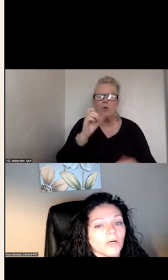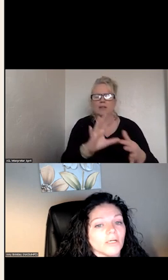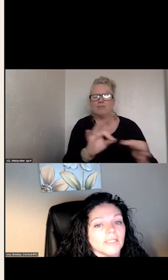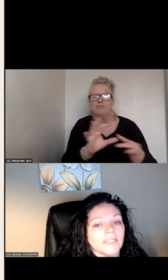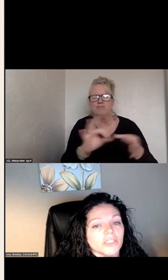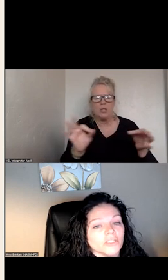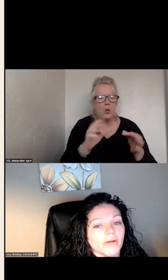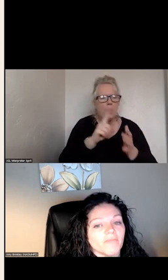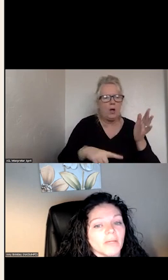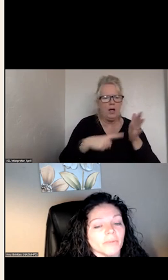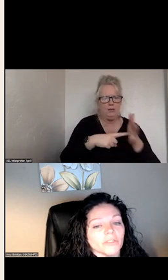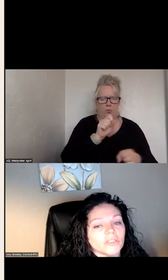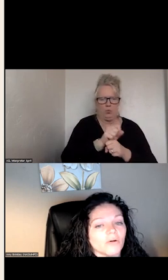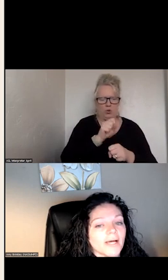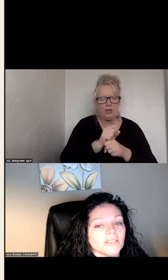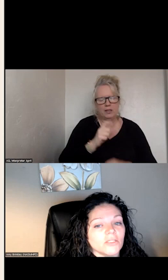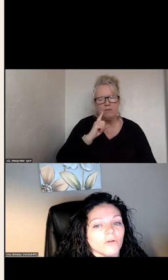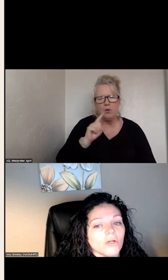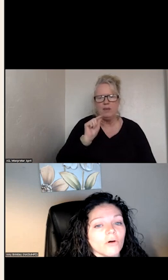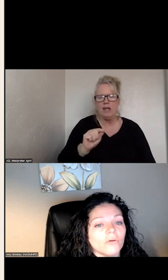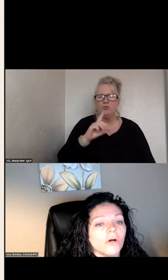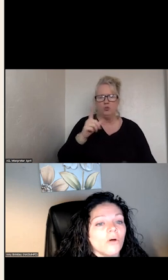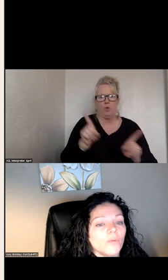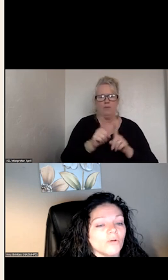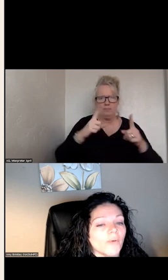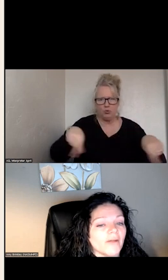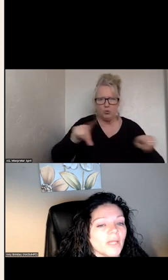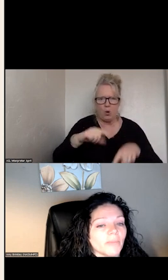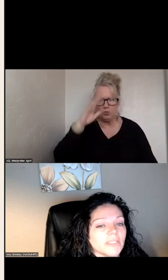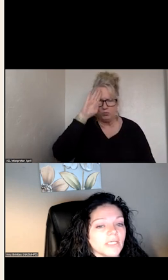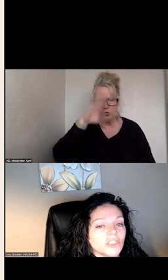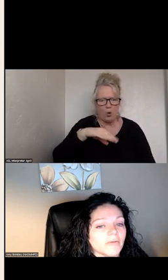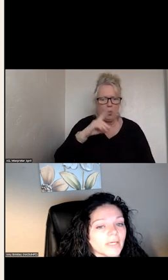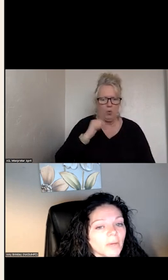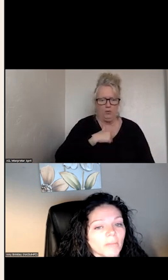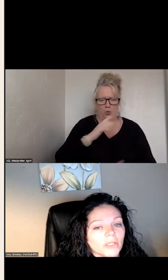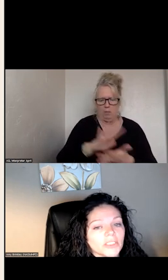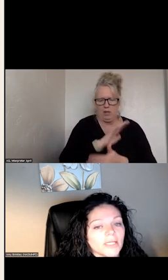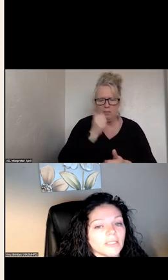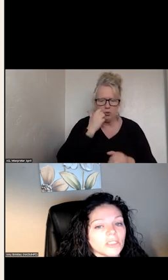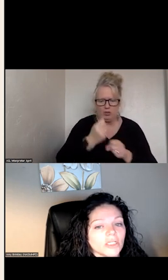ON. AS YOU KNOW, WE DO A ROUND OF PAPERS THAT GET PUBLISHED AND THIS